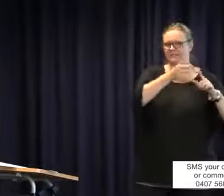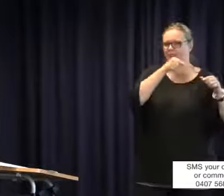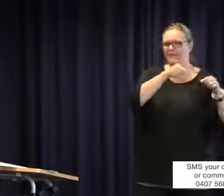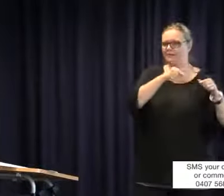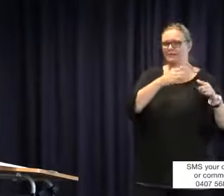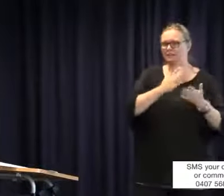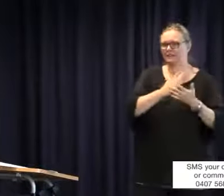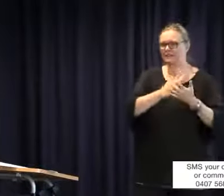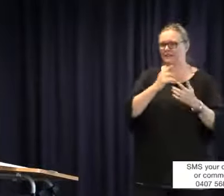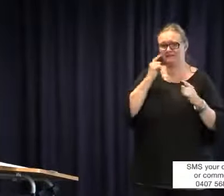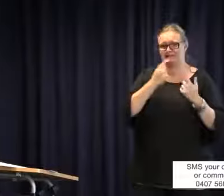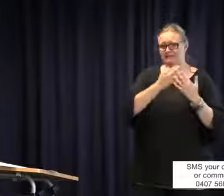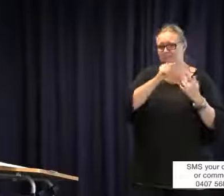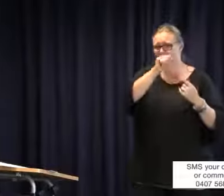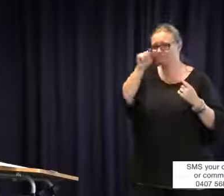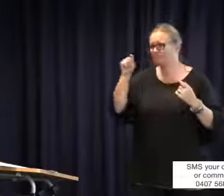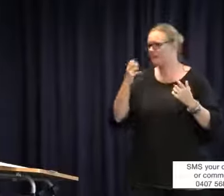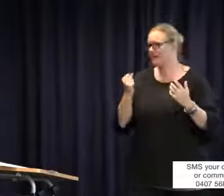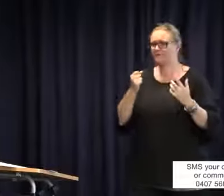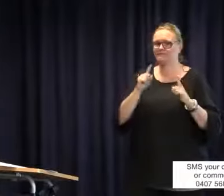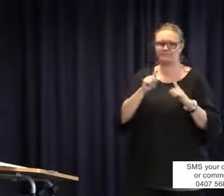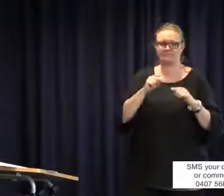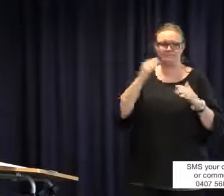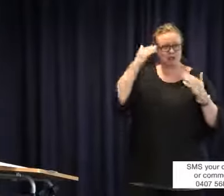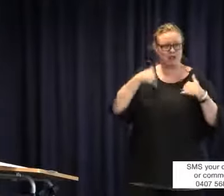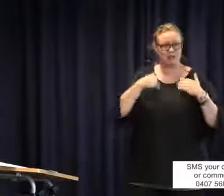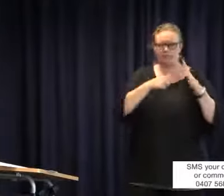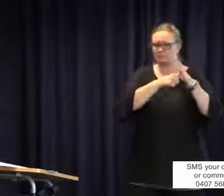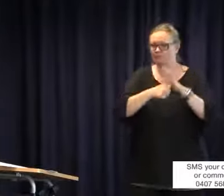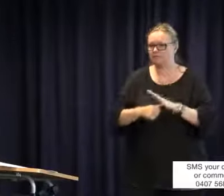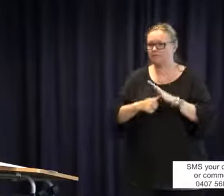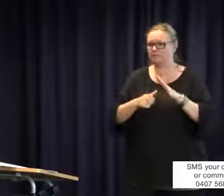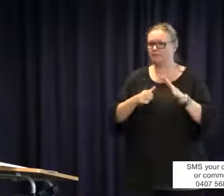parents need to set up some sort of advocacy group. I can see this happening in many situations.